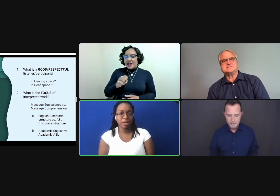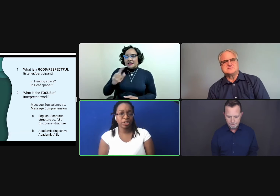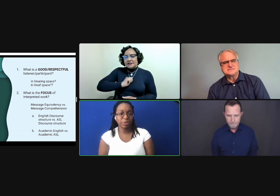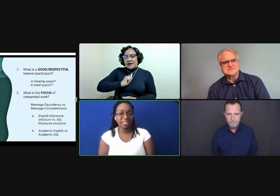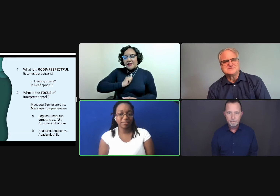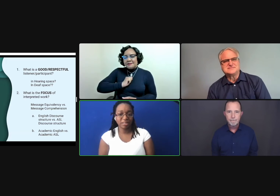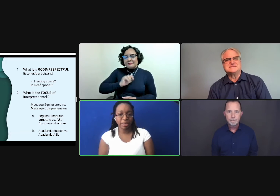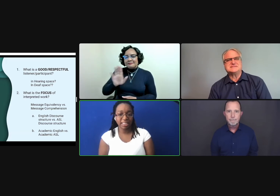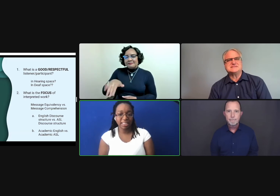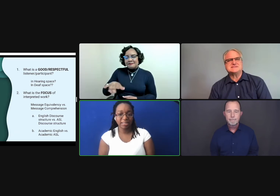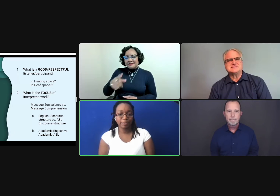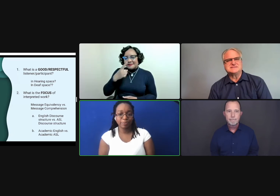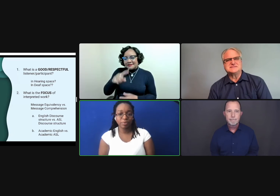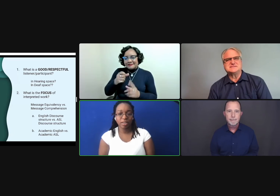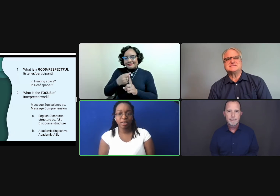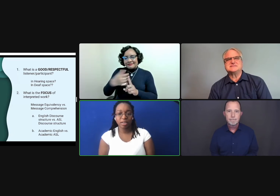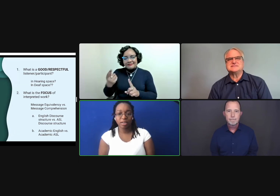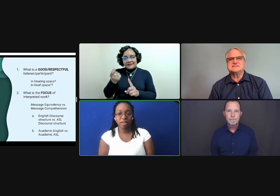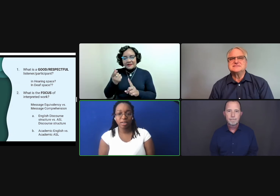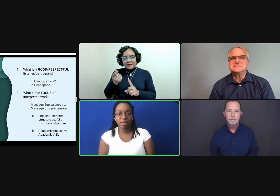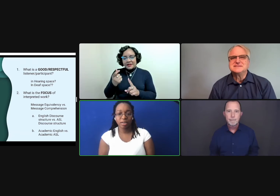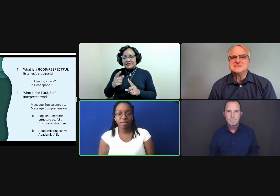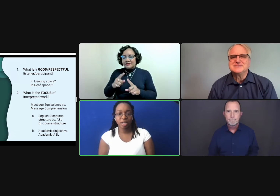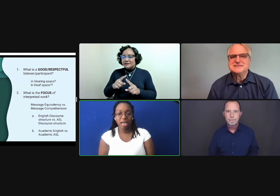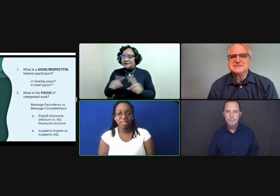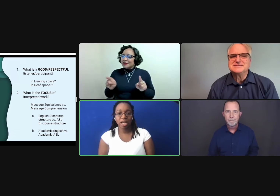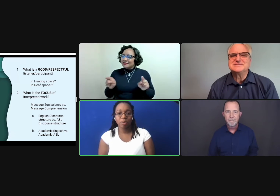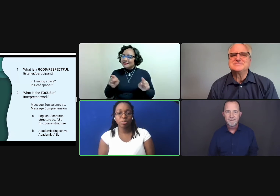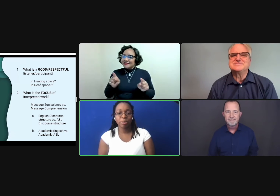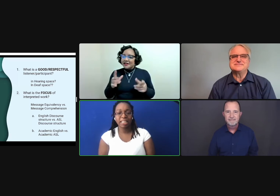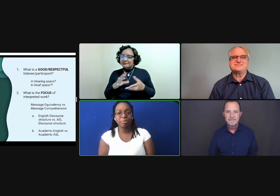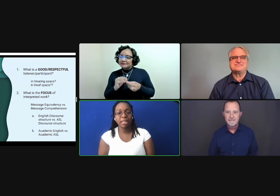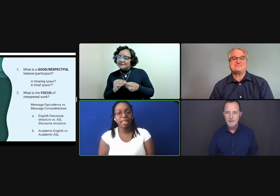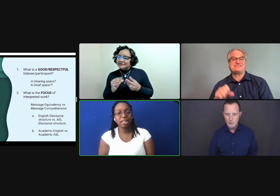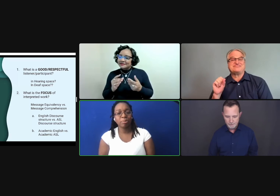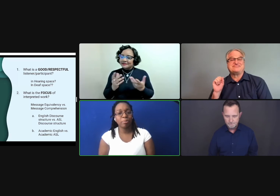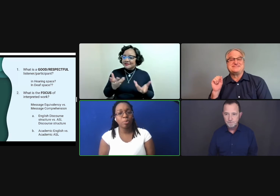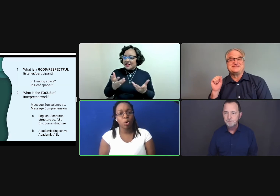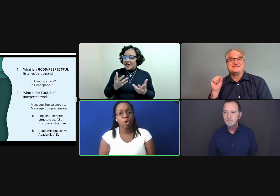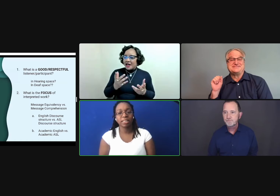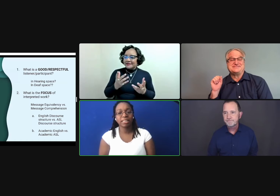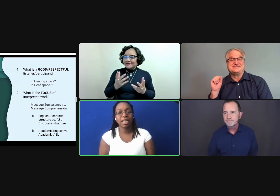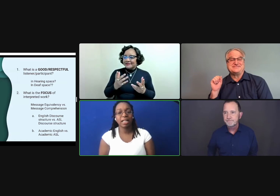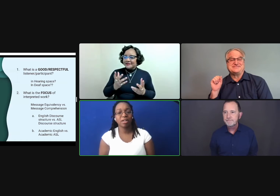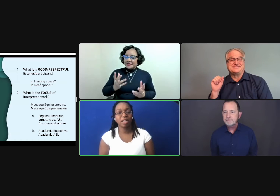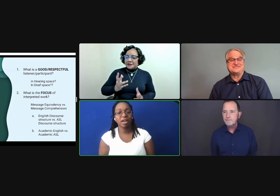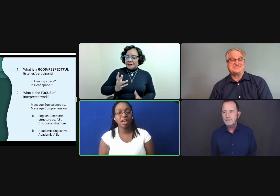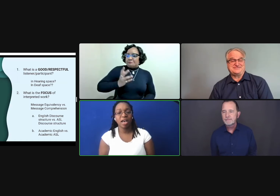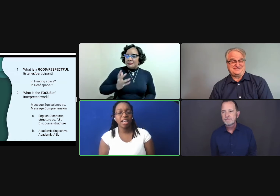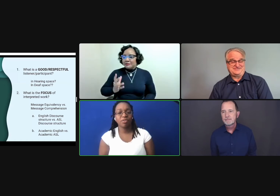compared to a deaf space, Tom, would you mind explaining a little bit more how--